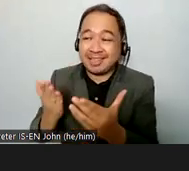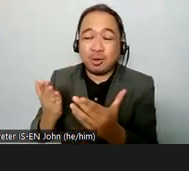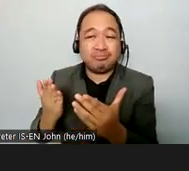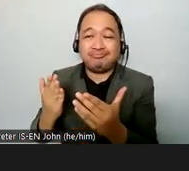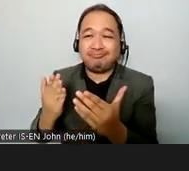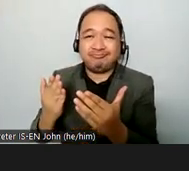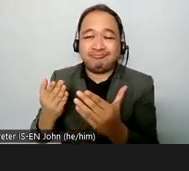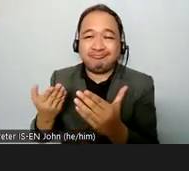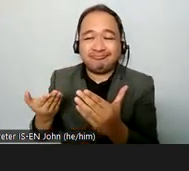and women with disabilities